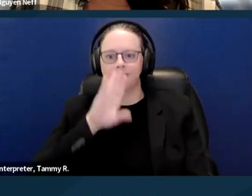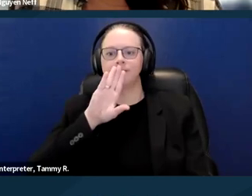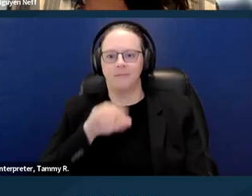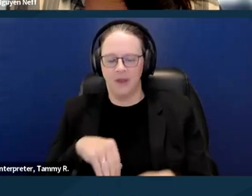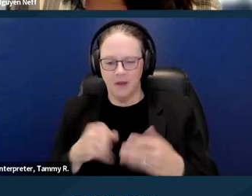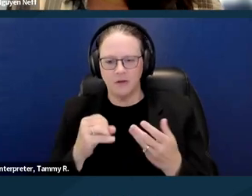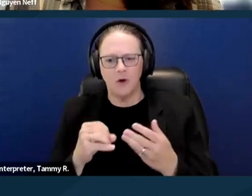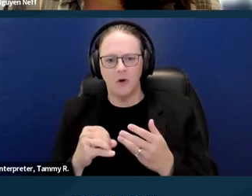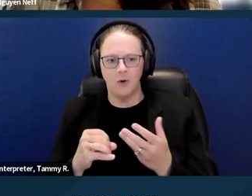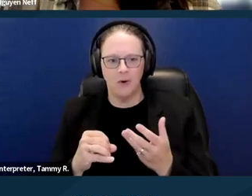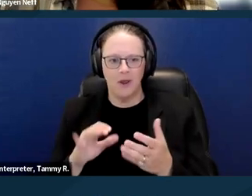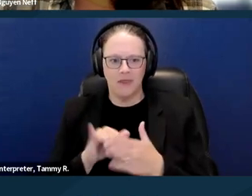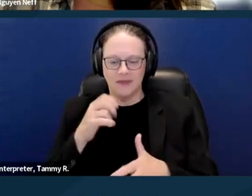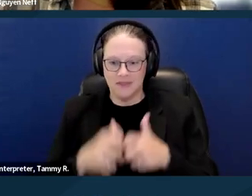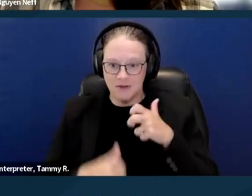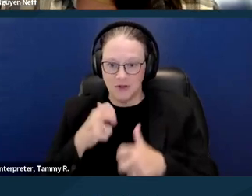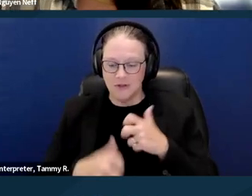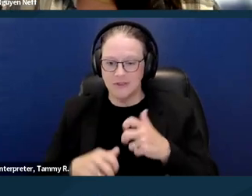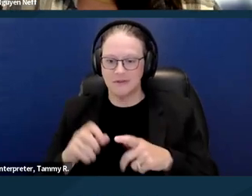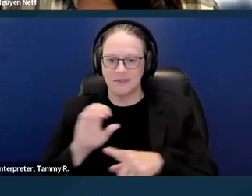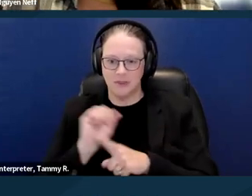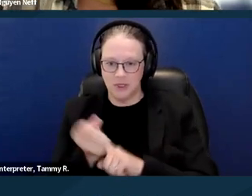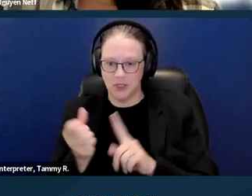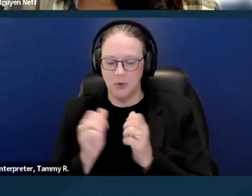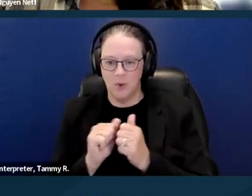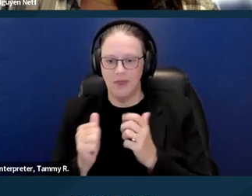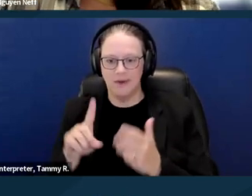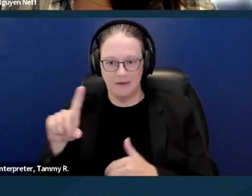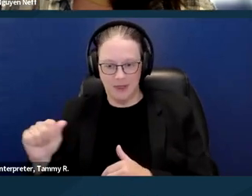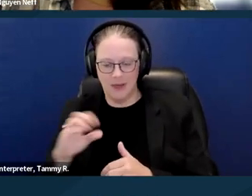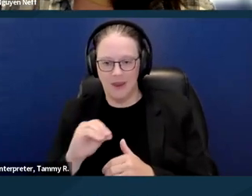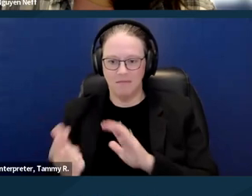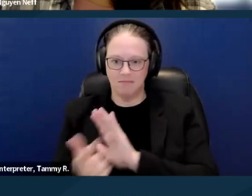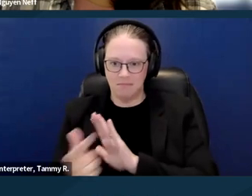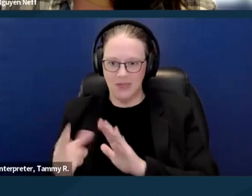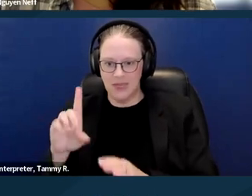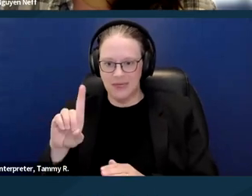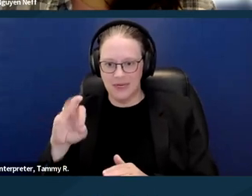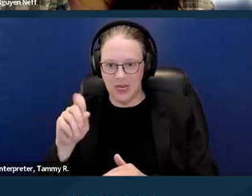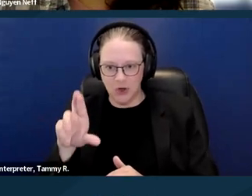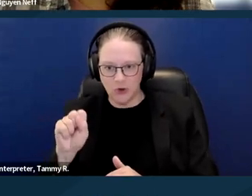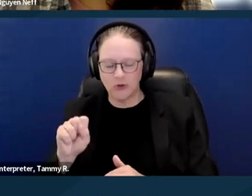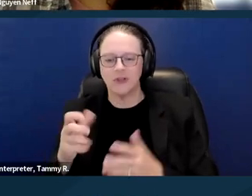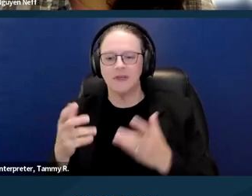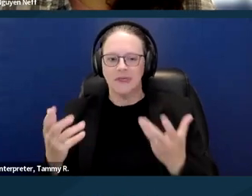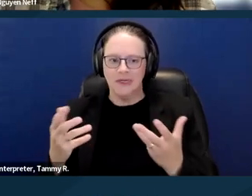and unlawful detainers comes when a person's symptoms, other disability manifests in behaviors